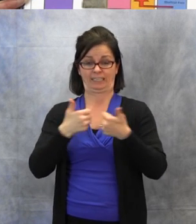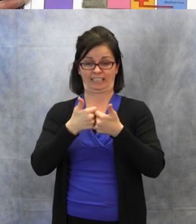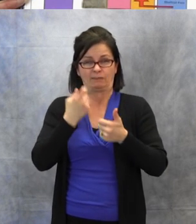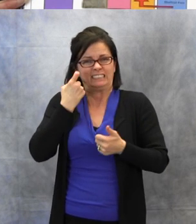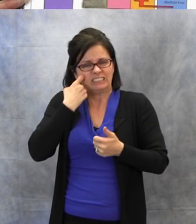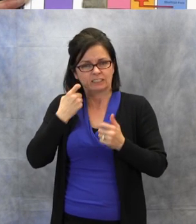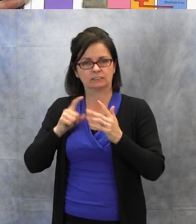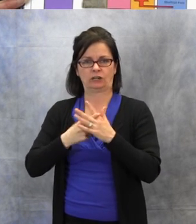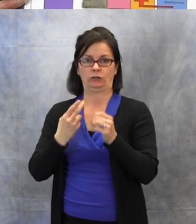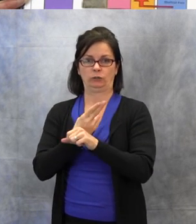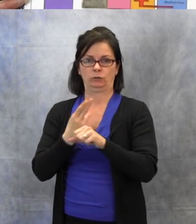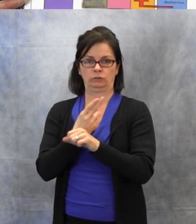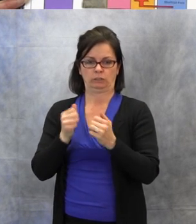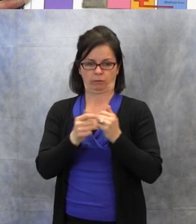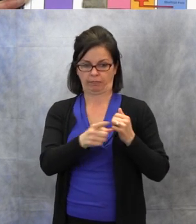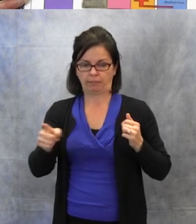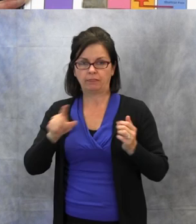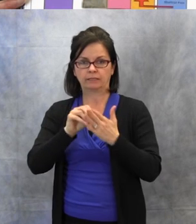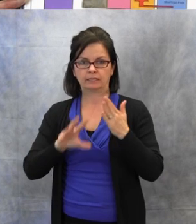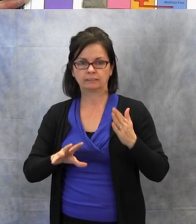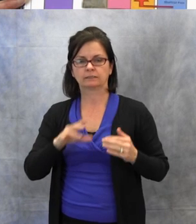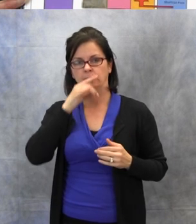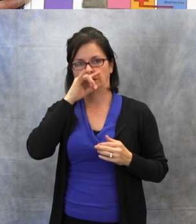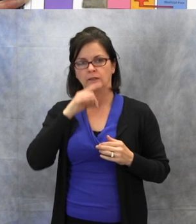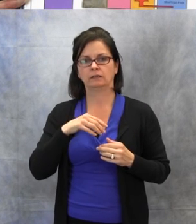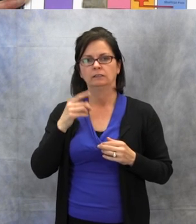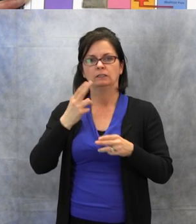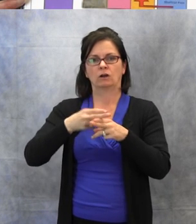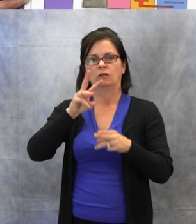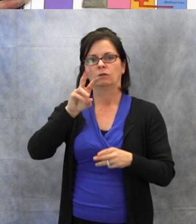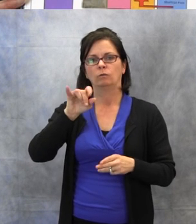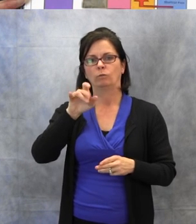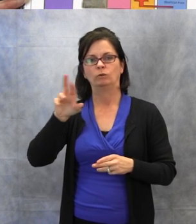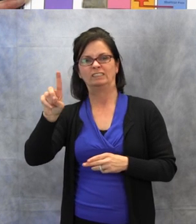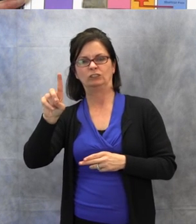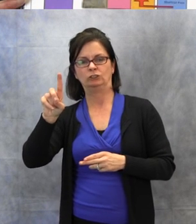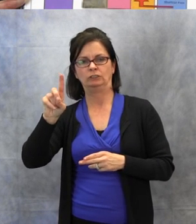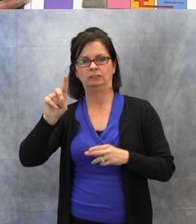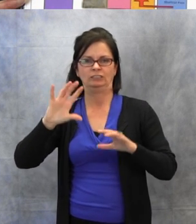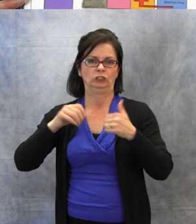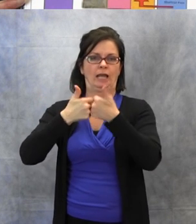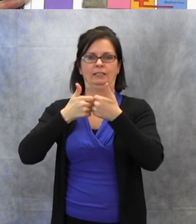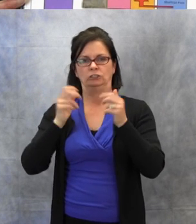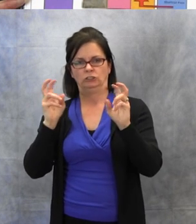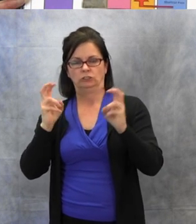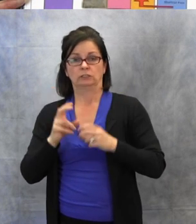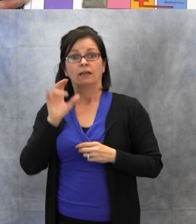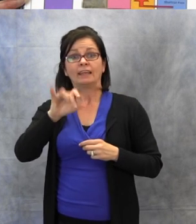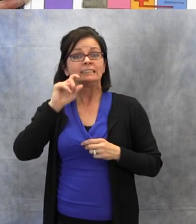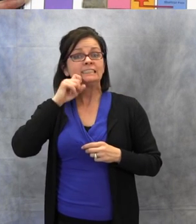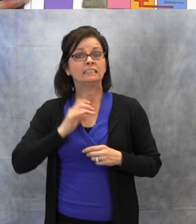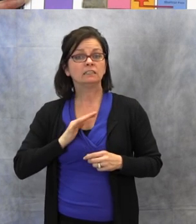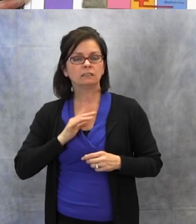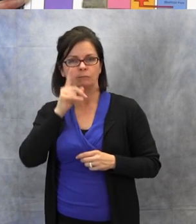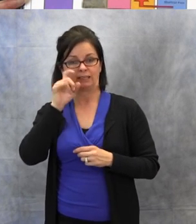and this one is kind of neat, because it compares being a hard of hearing student or a Deaf student